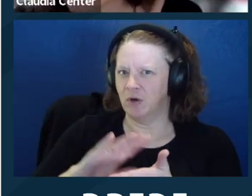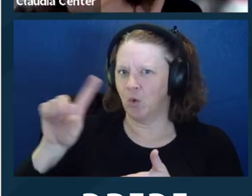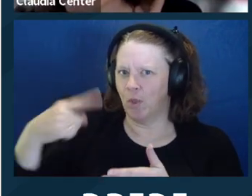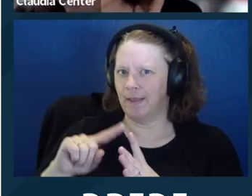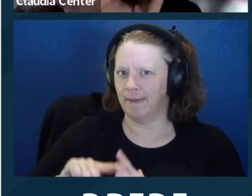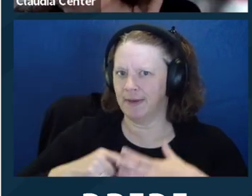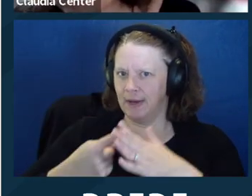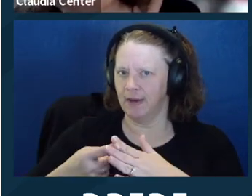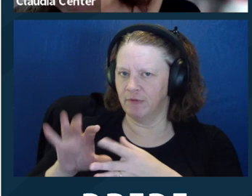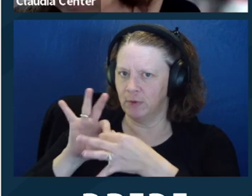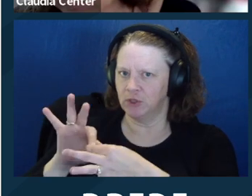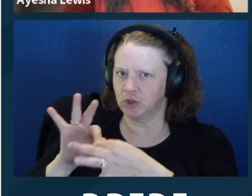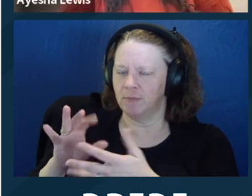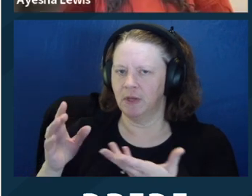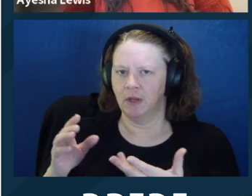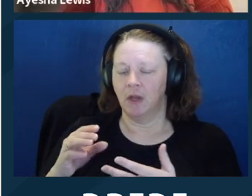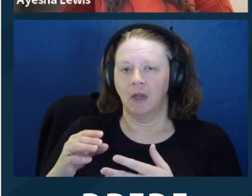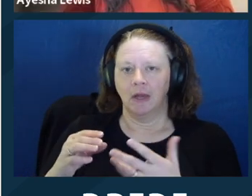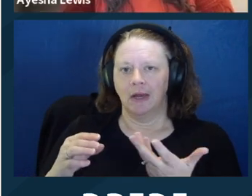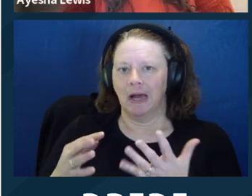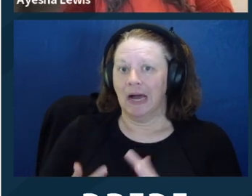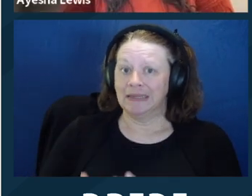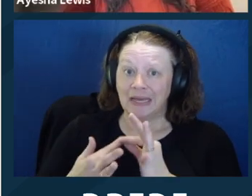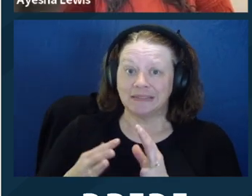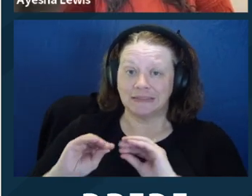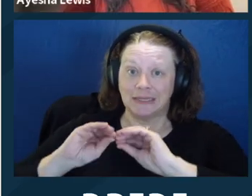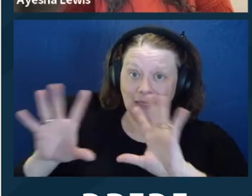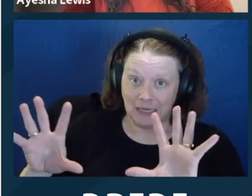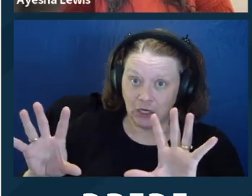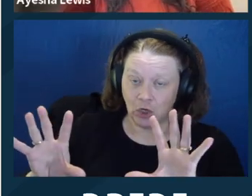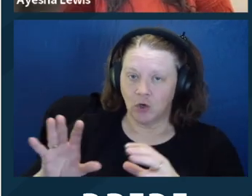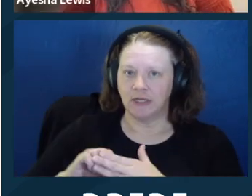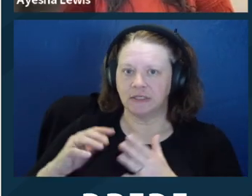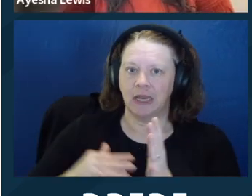I would probably document it only at the beginning unless it's clear